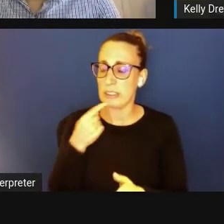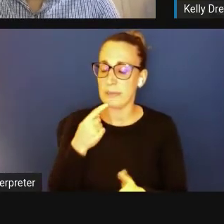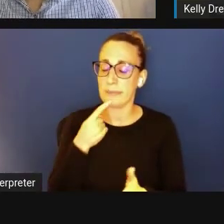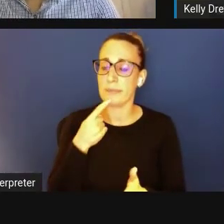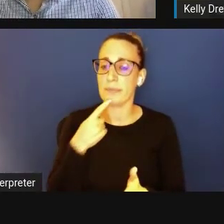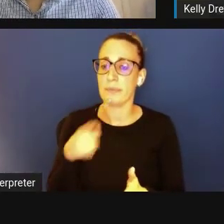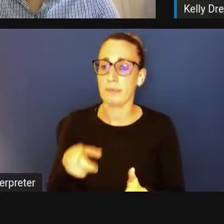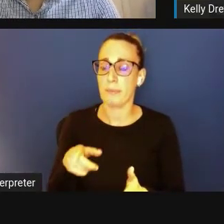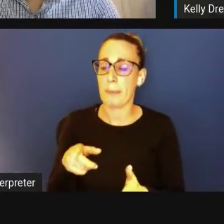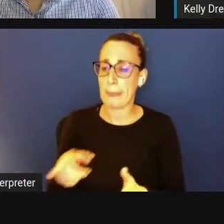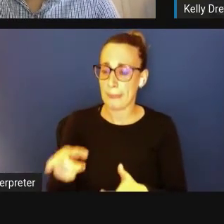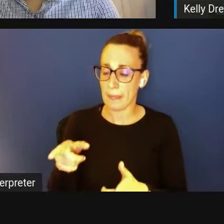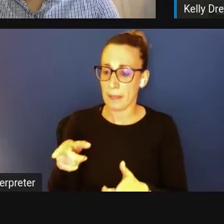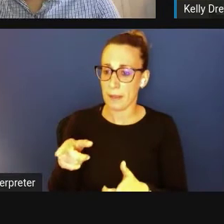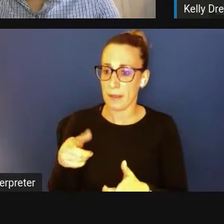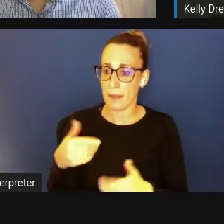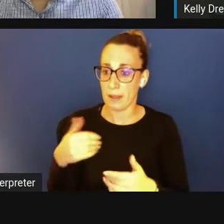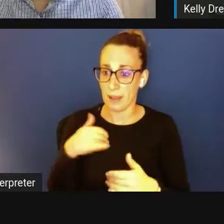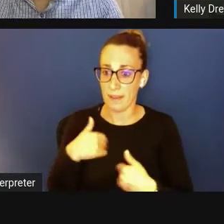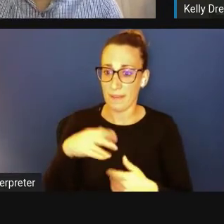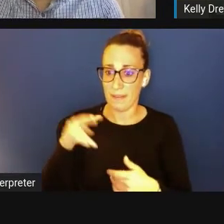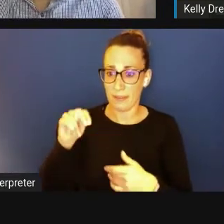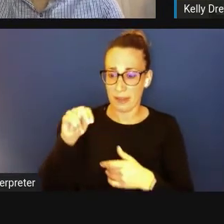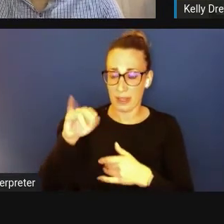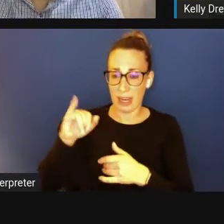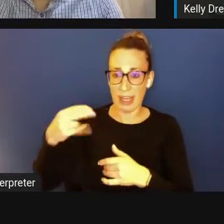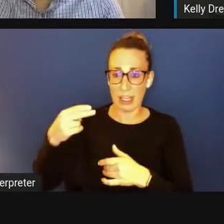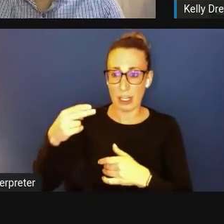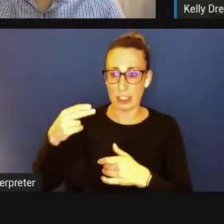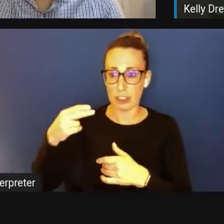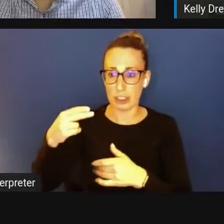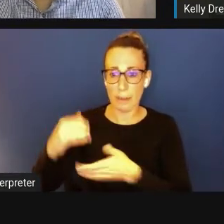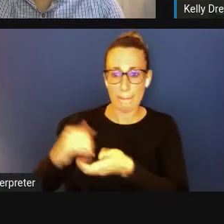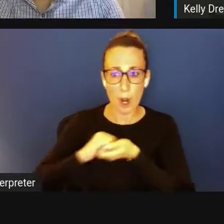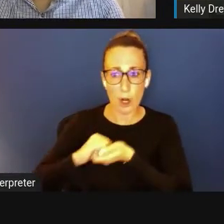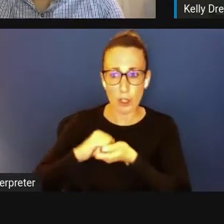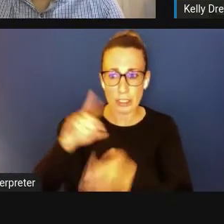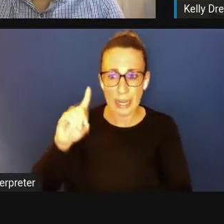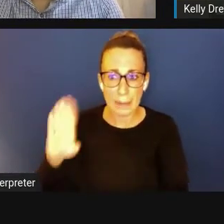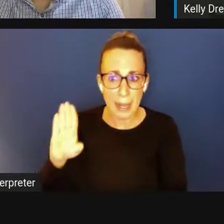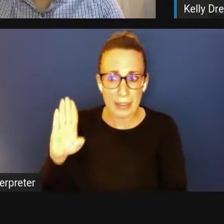"Is there an NIH academic partner database, or how do I figure out who to partner with?